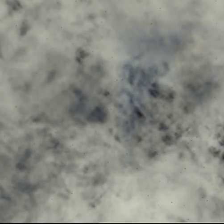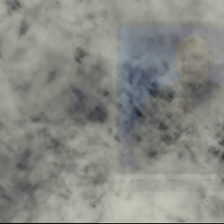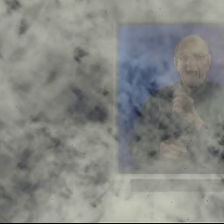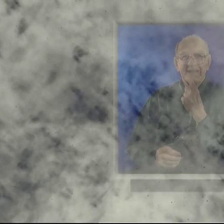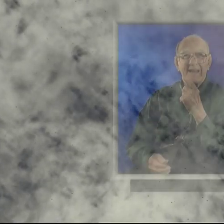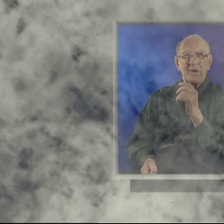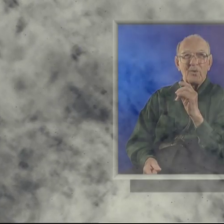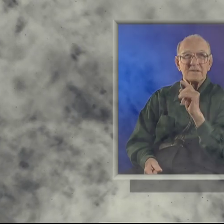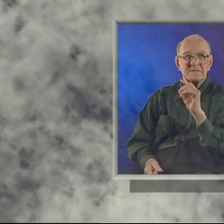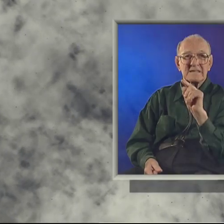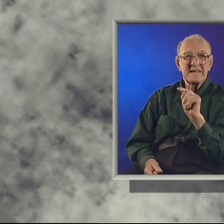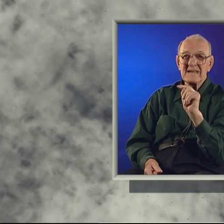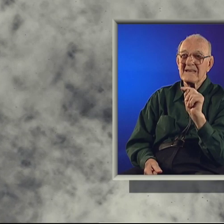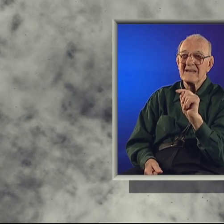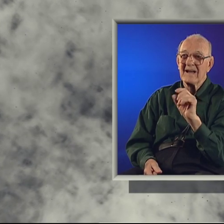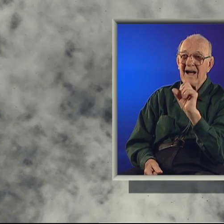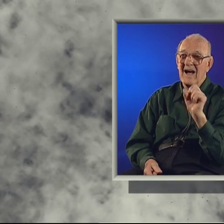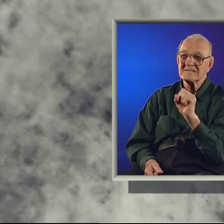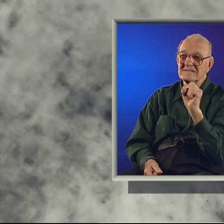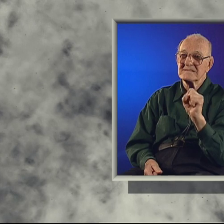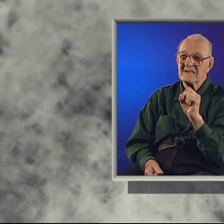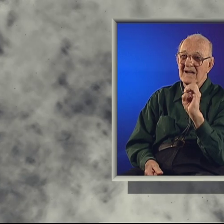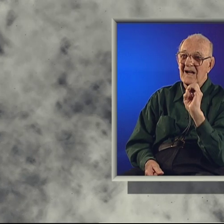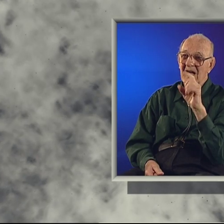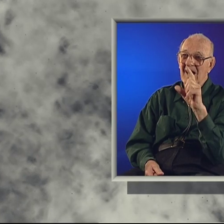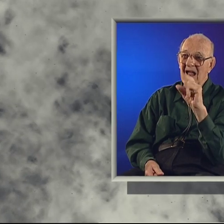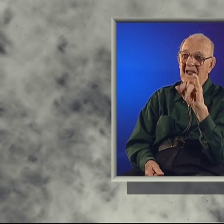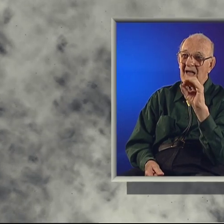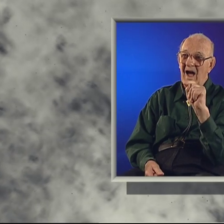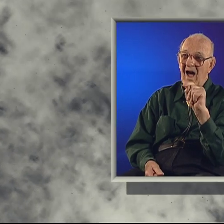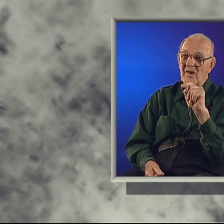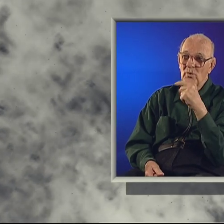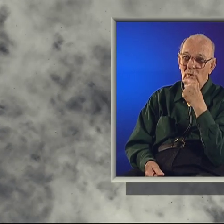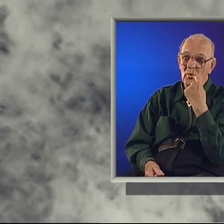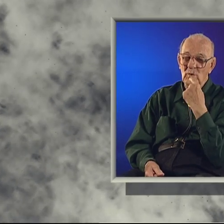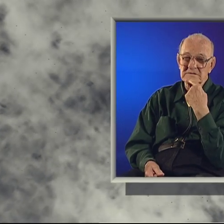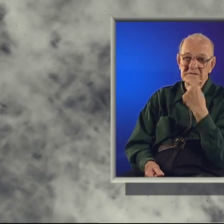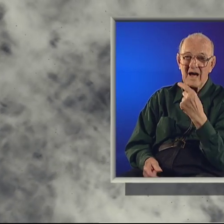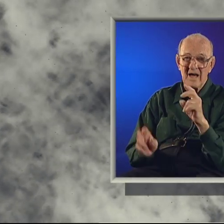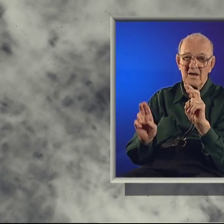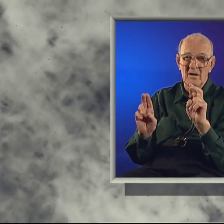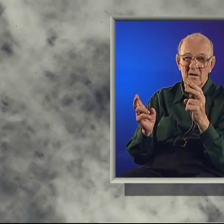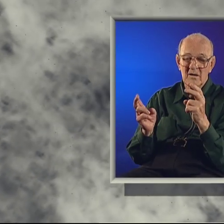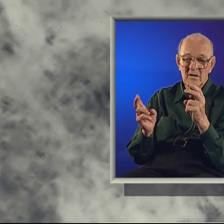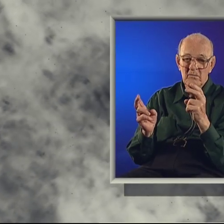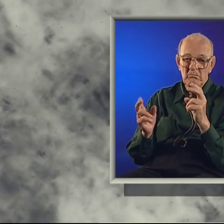I think it was TS Eliot who said,